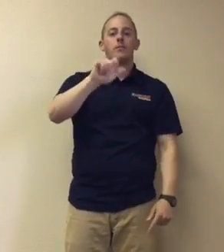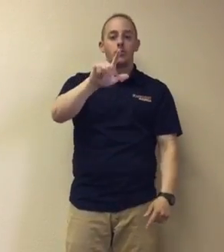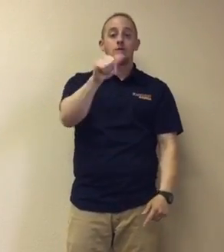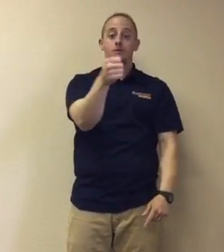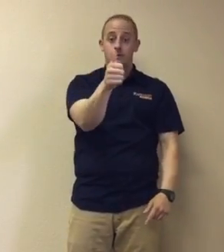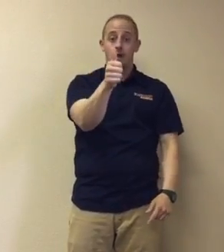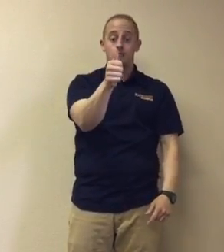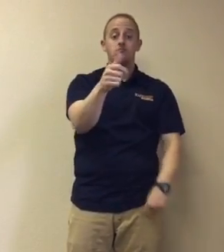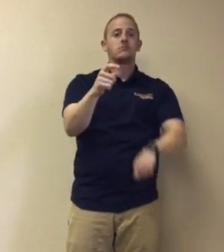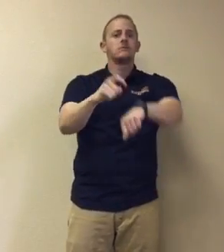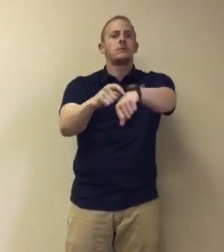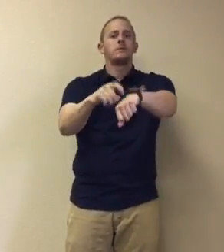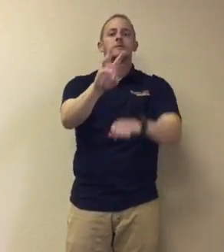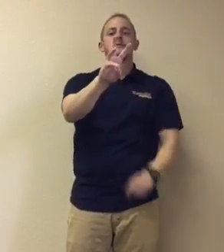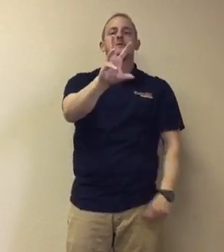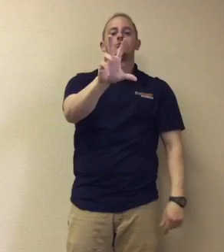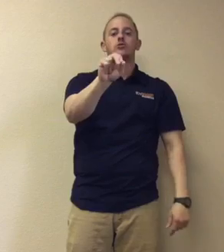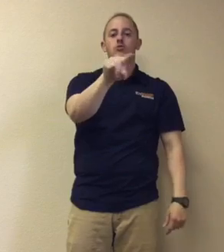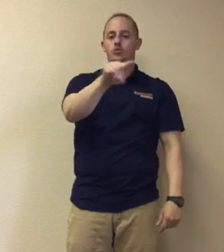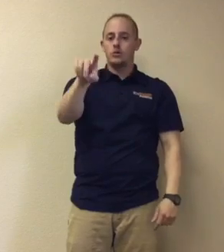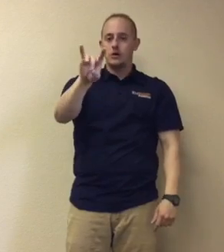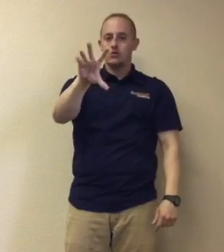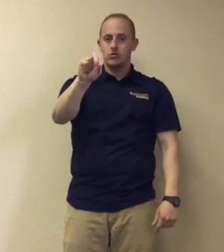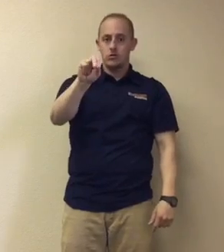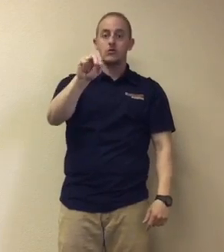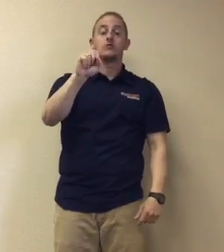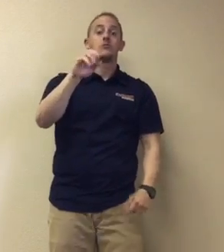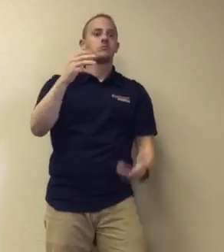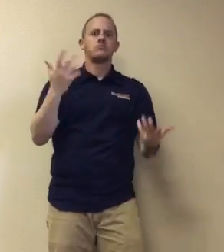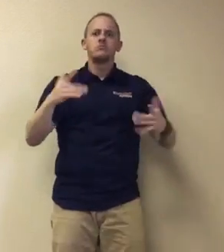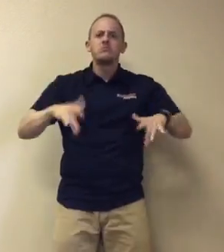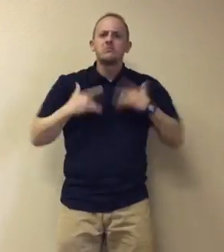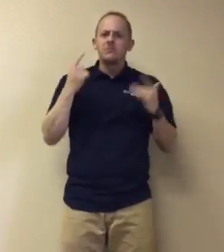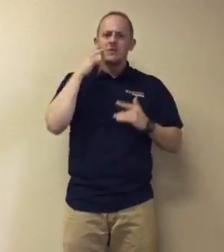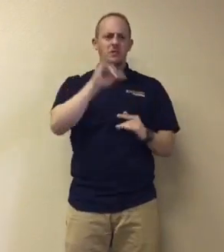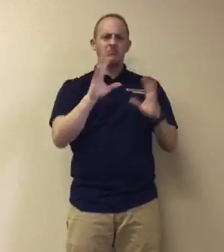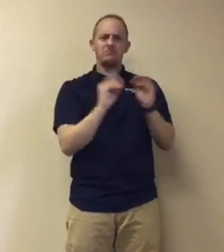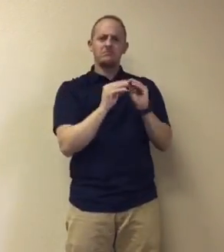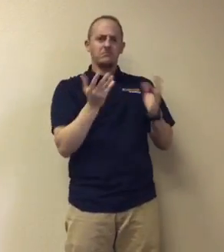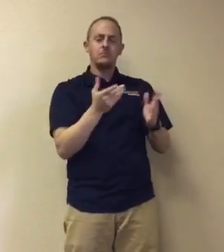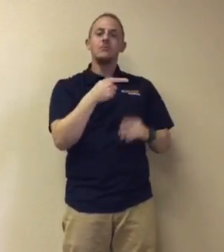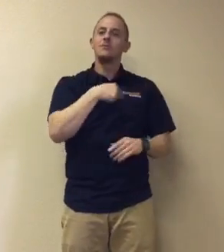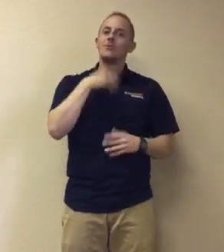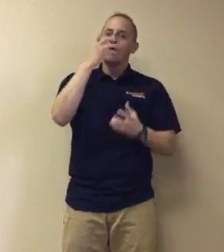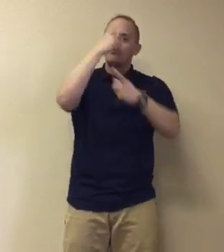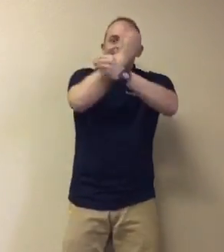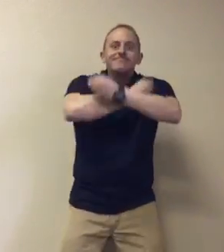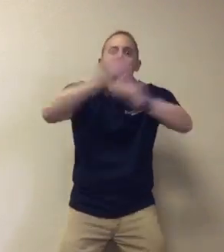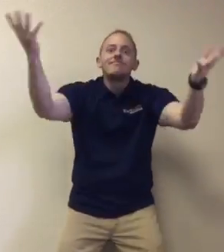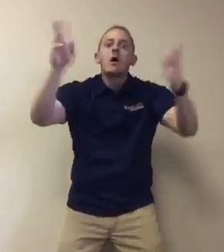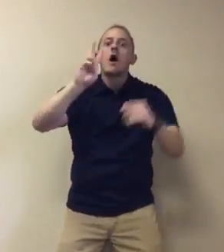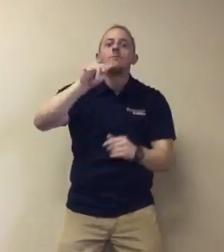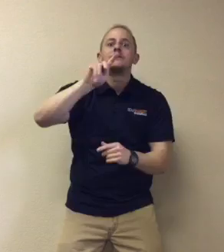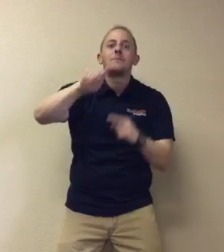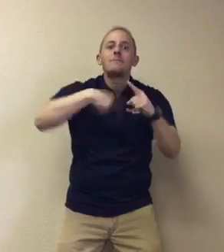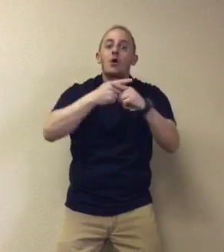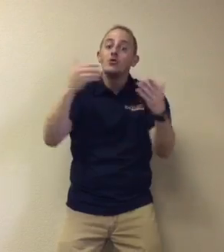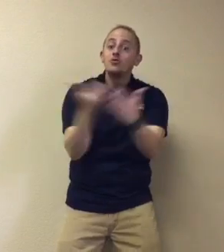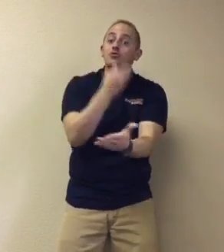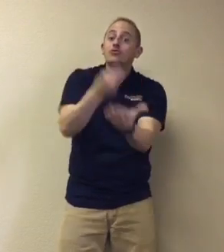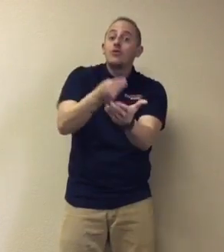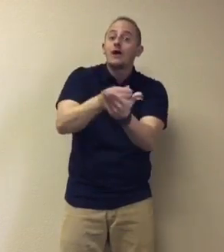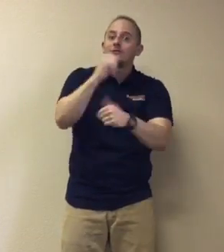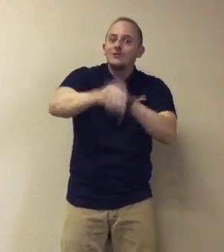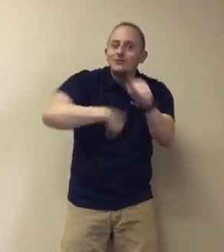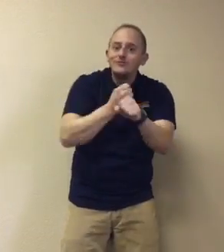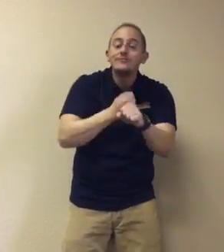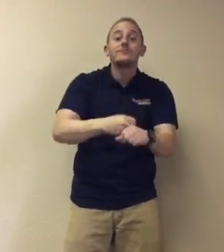It will be held on April 10th at 6:30-8:30 pm. The purpose of this meeting is to update the community about the new grant year,